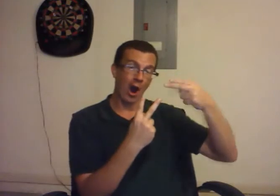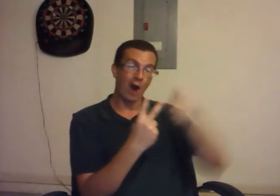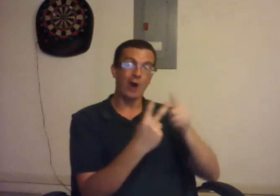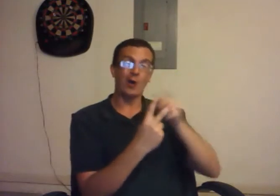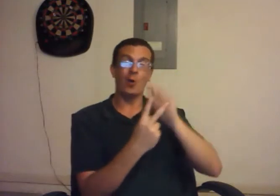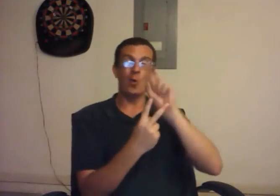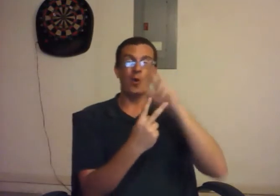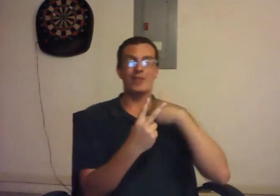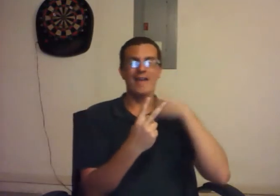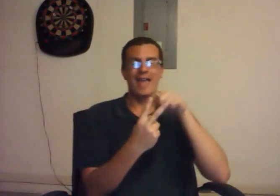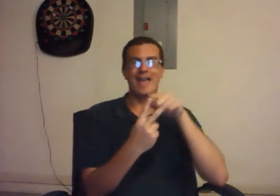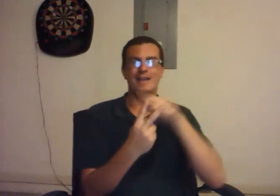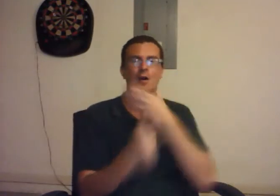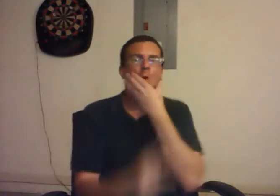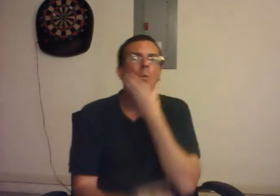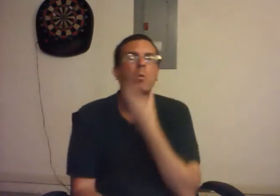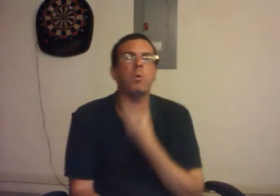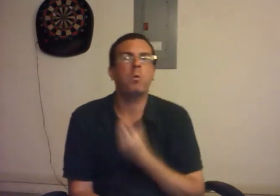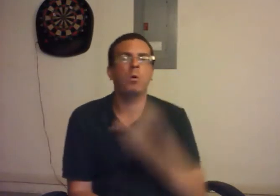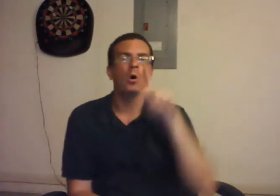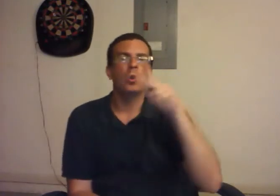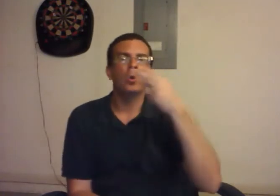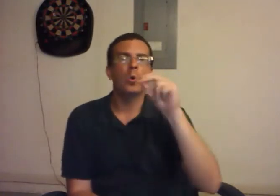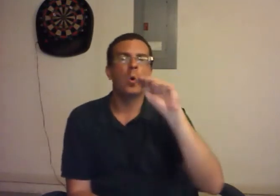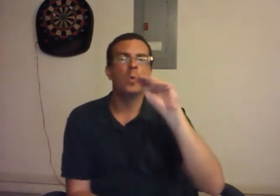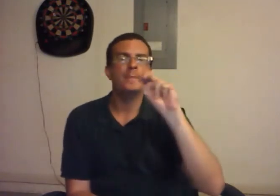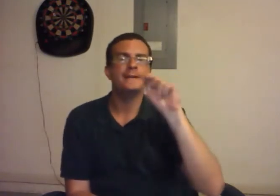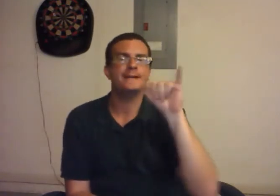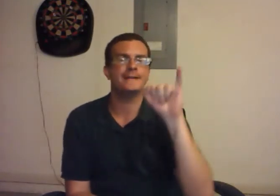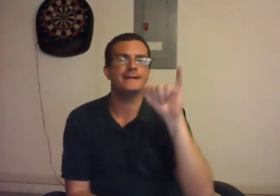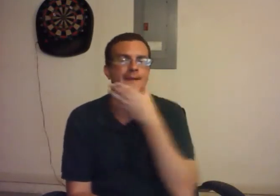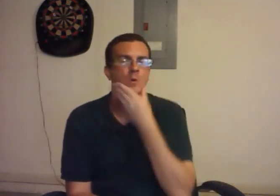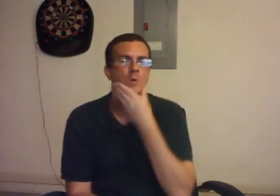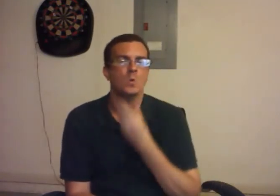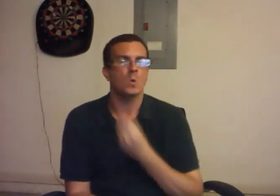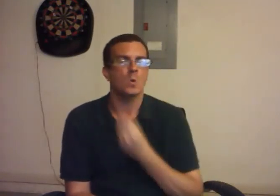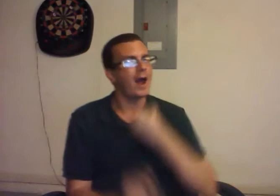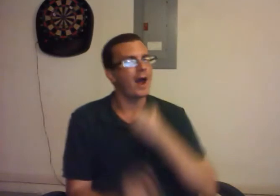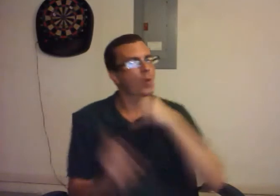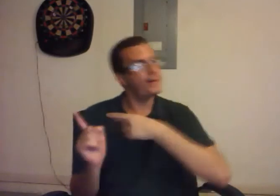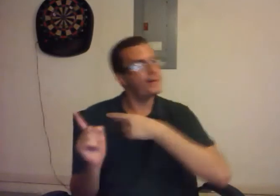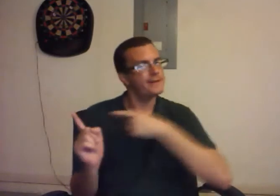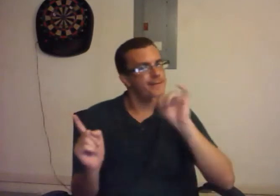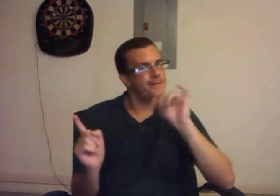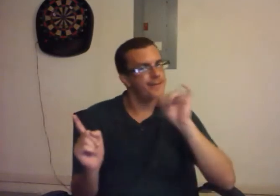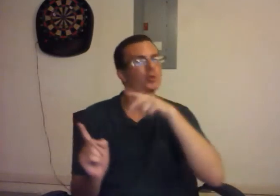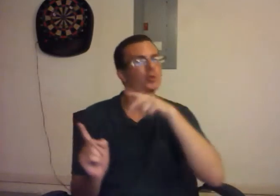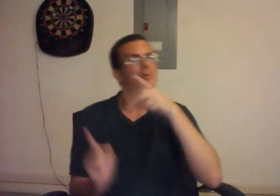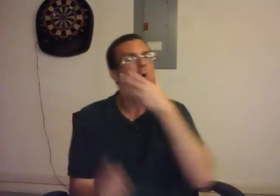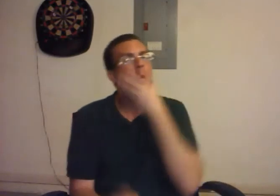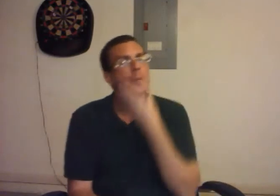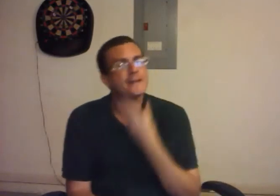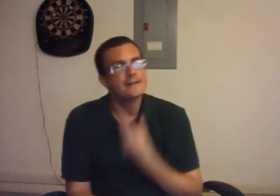They had the Shah or they had Khomeni. You know, the guy with the long beard. I don't like him either.